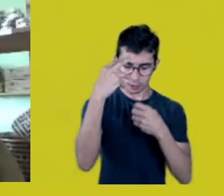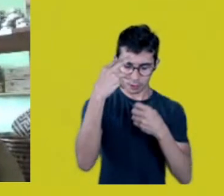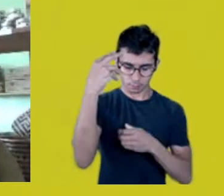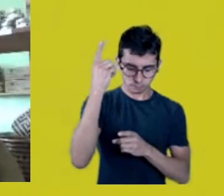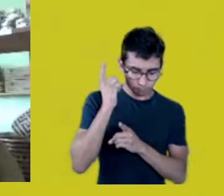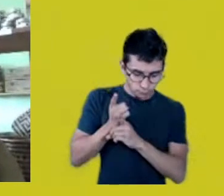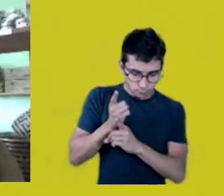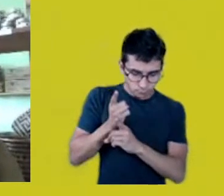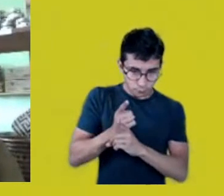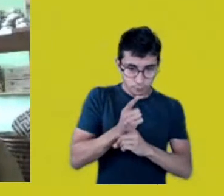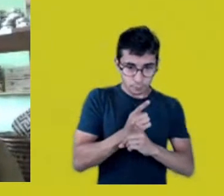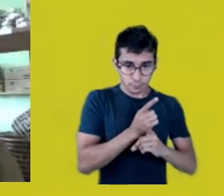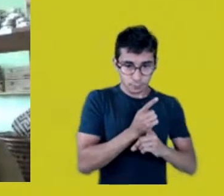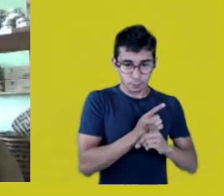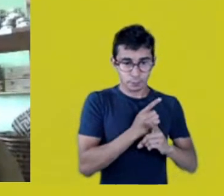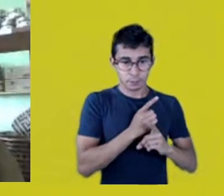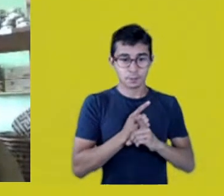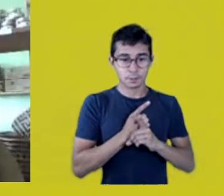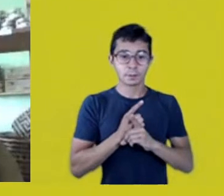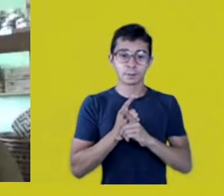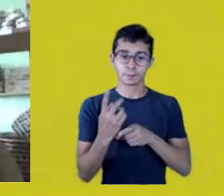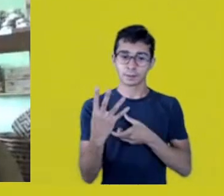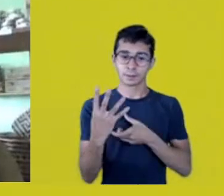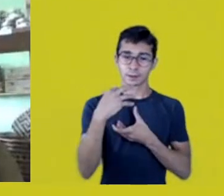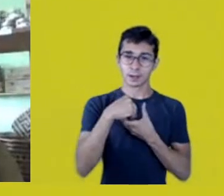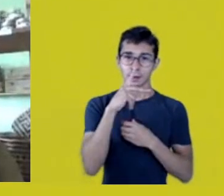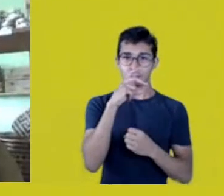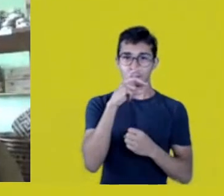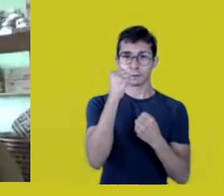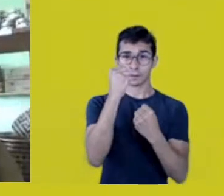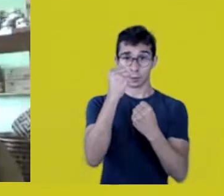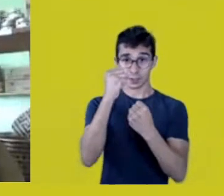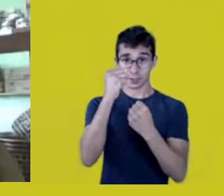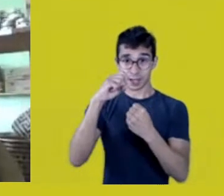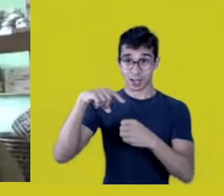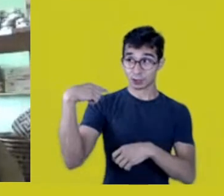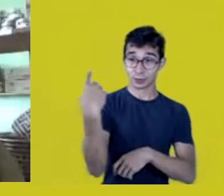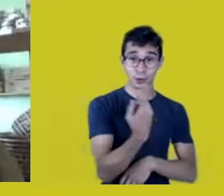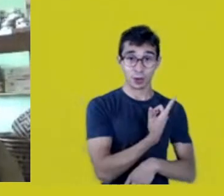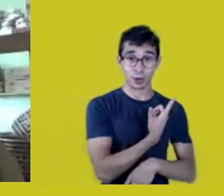That I found strength in us